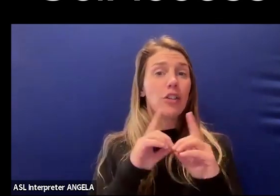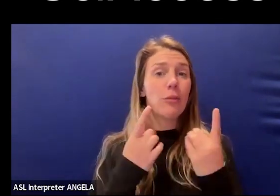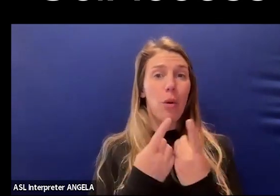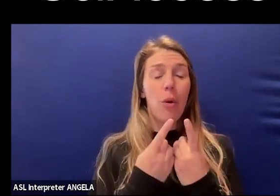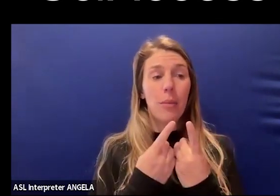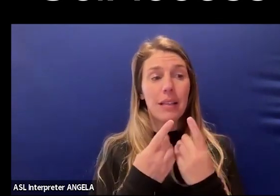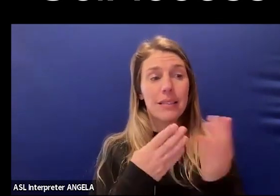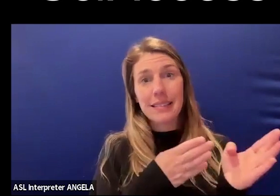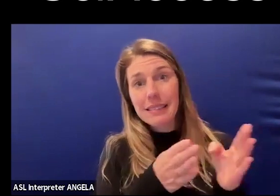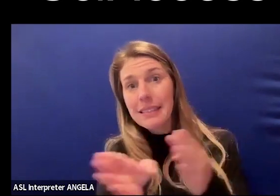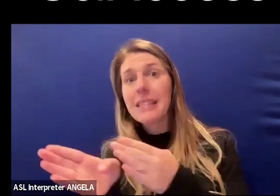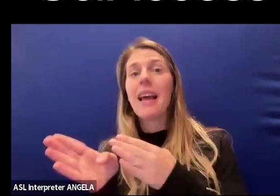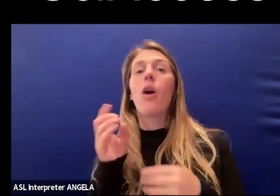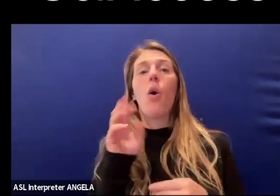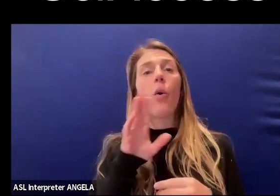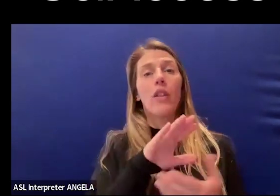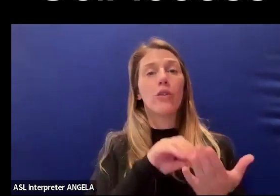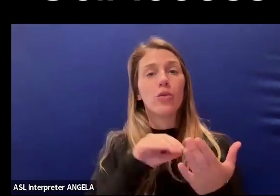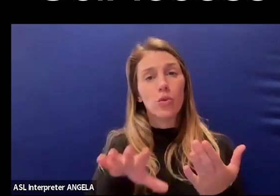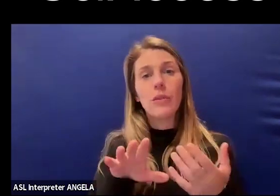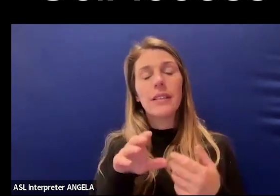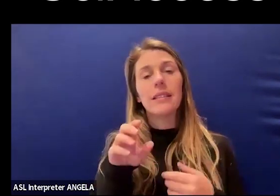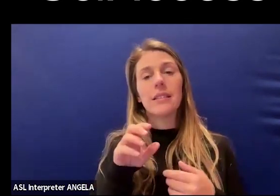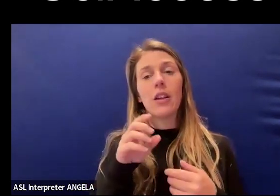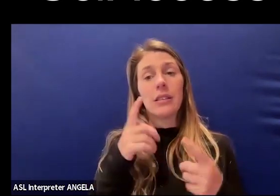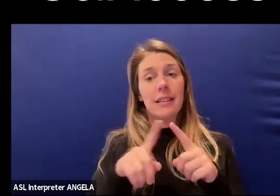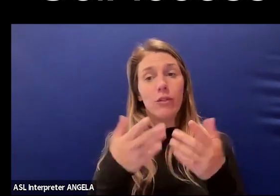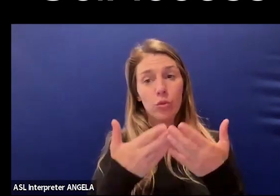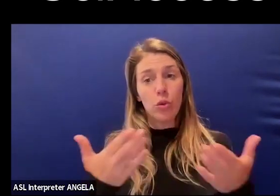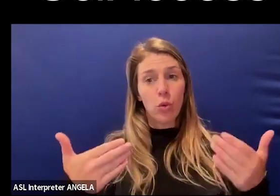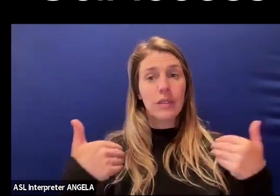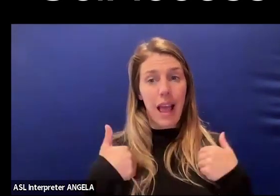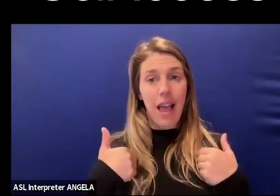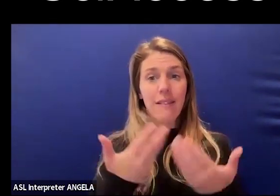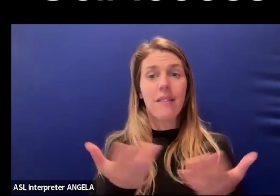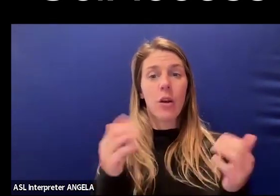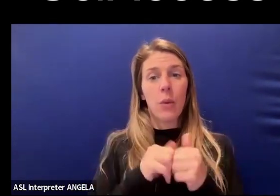or point their students to resources on disability